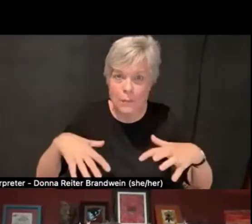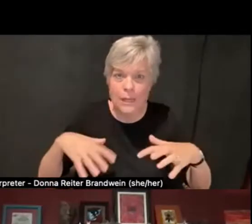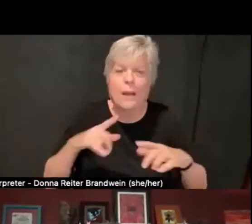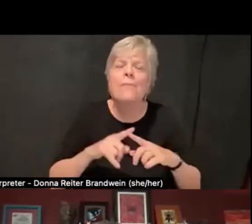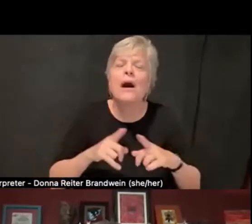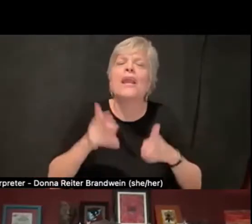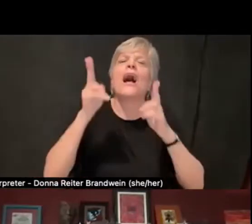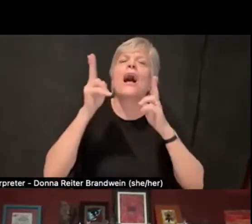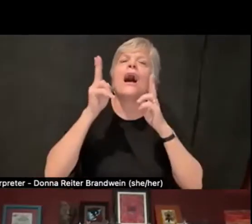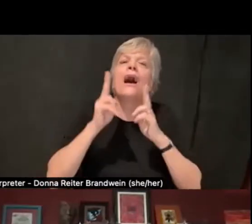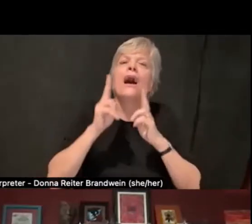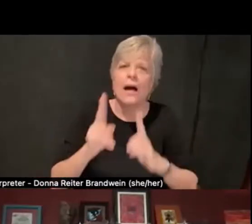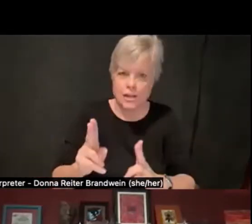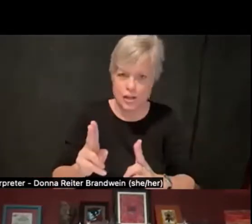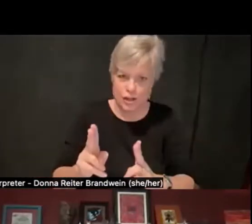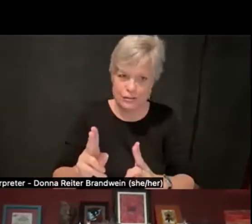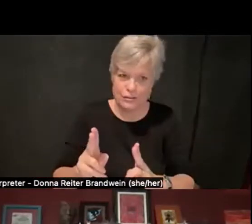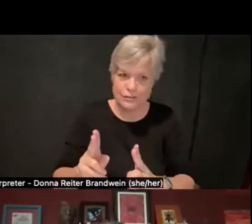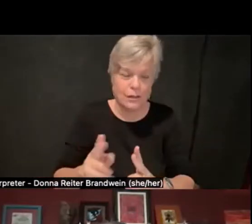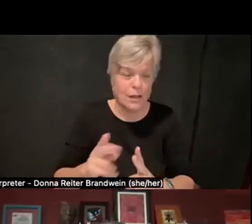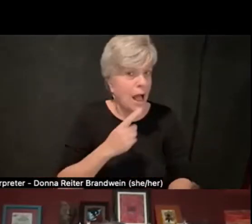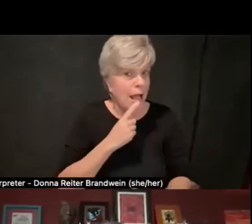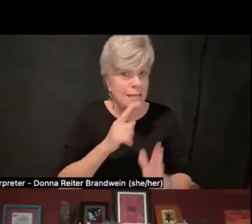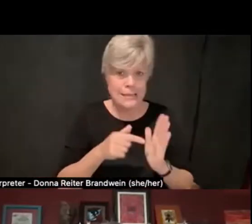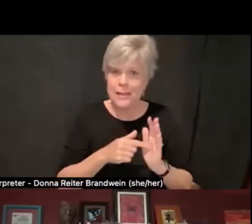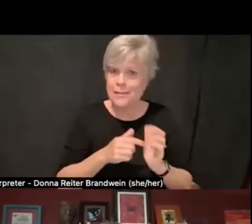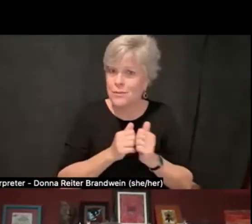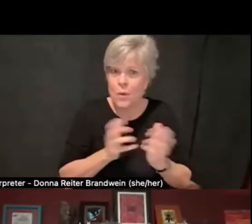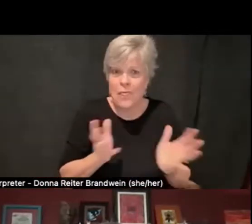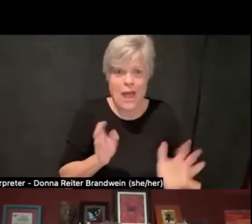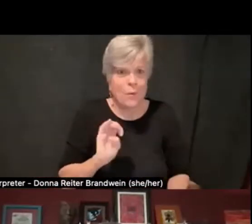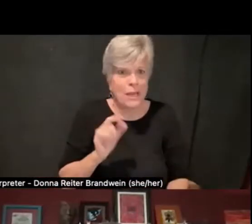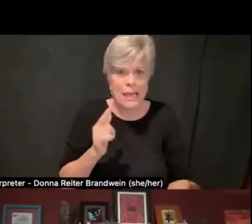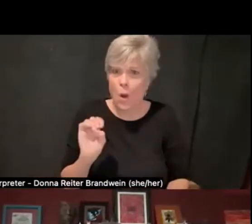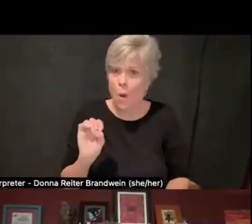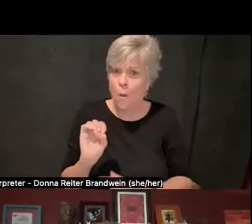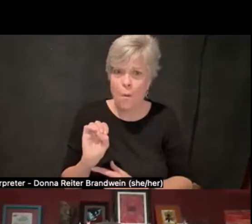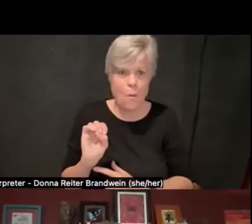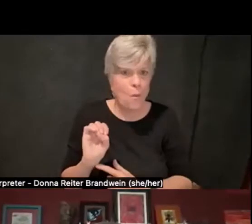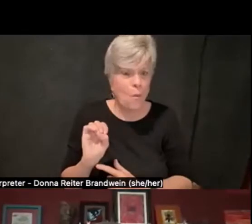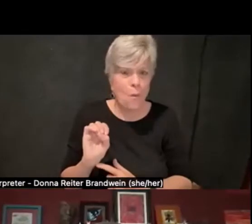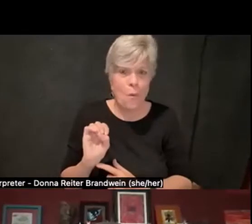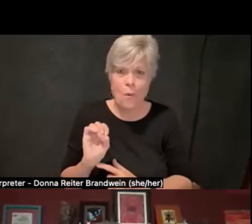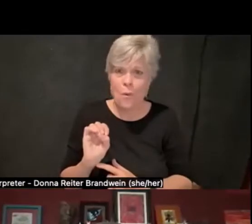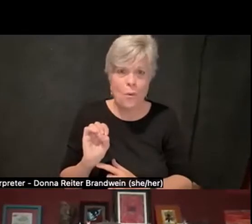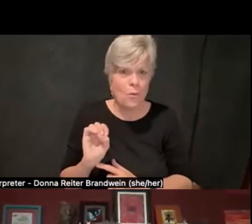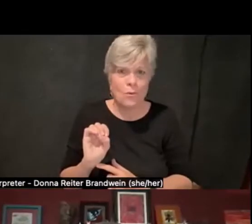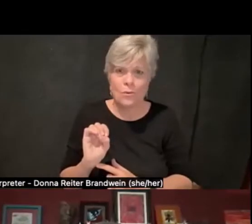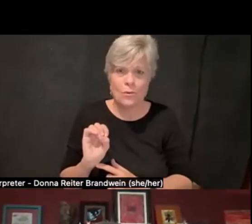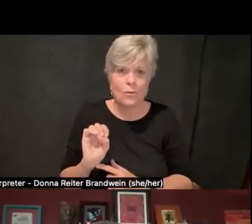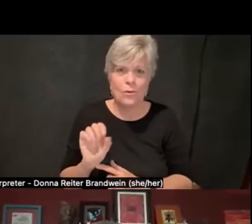And again, I say this without ego or hubris or any other troubling egocentrism.